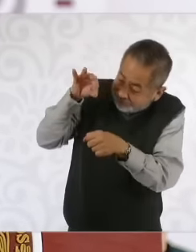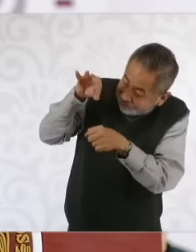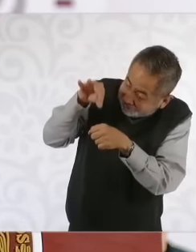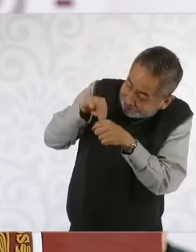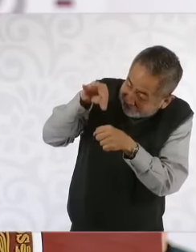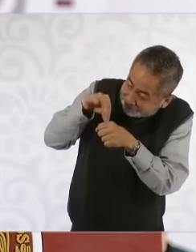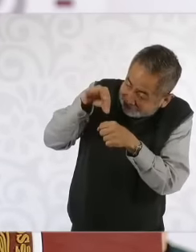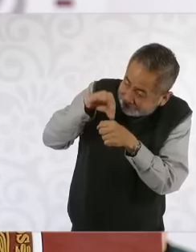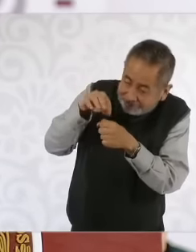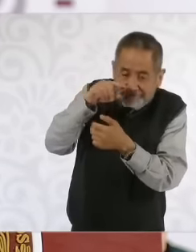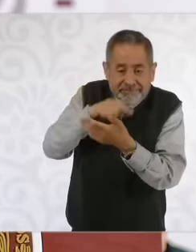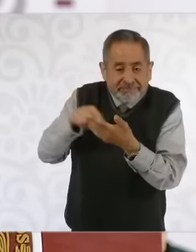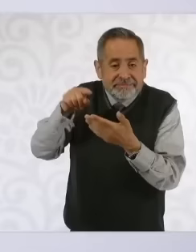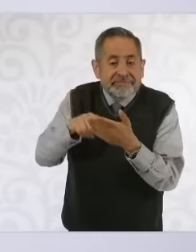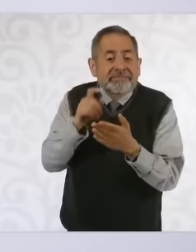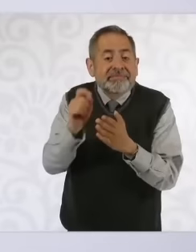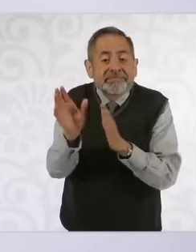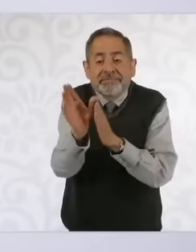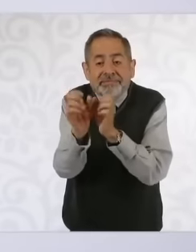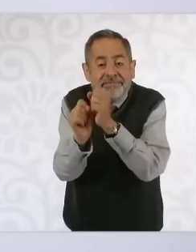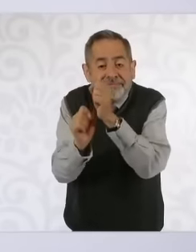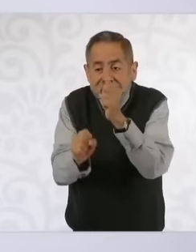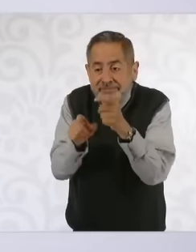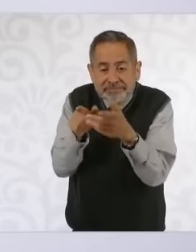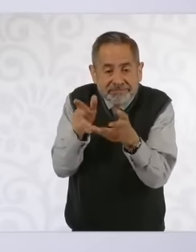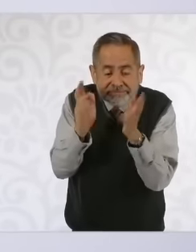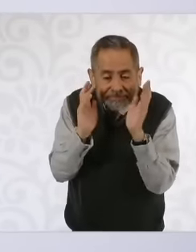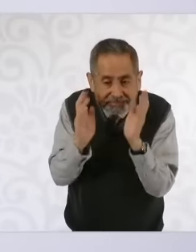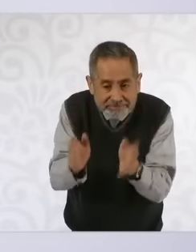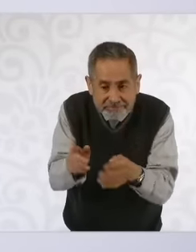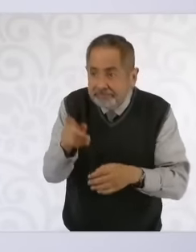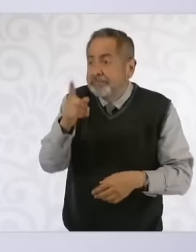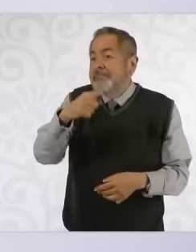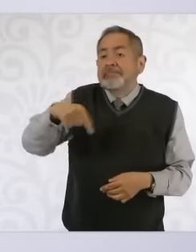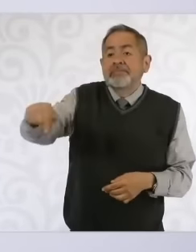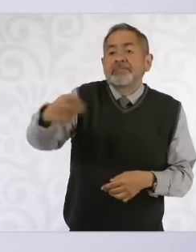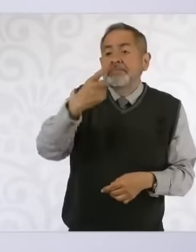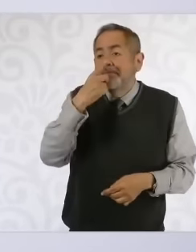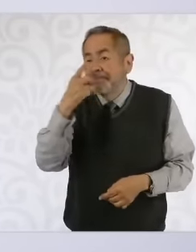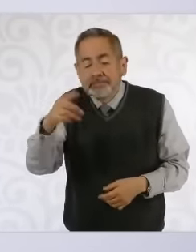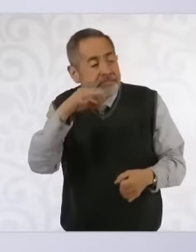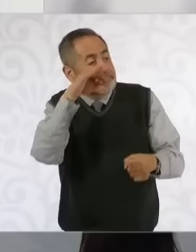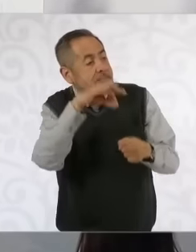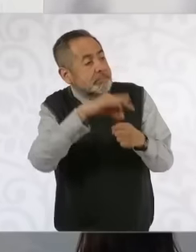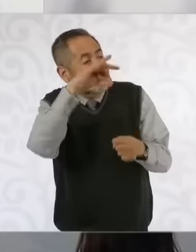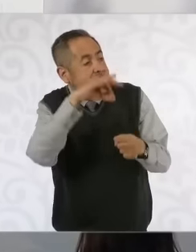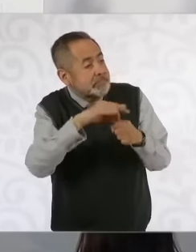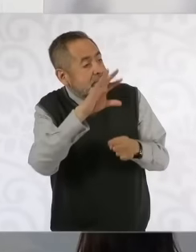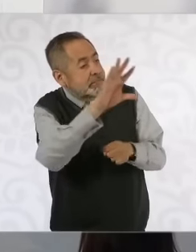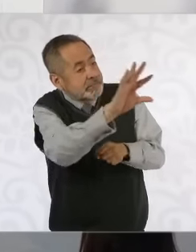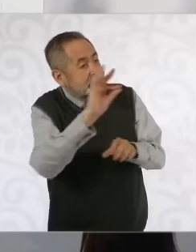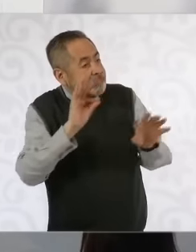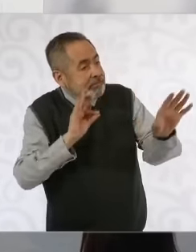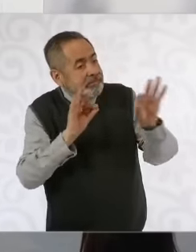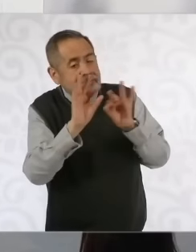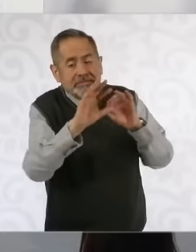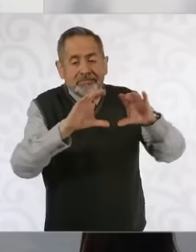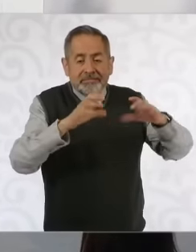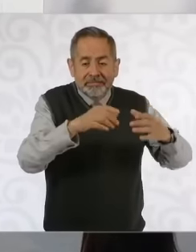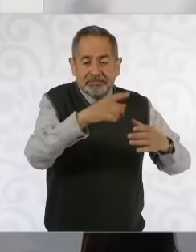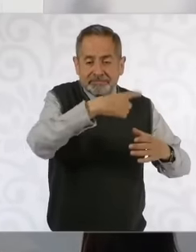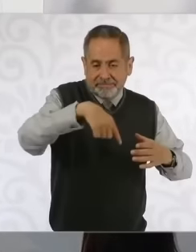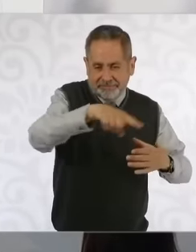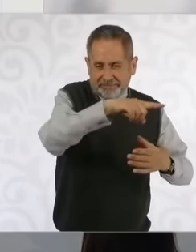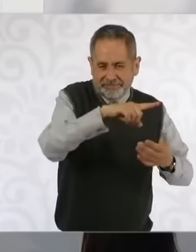constitutional is that the members of the judicial power